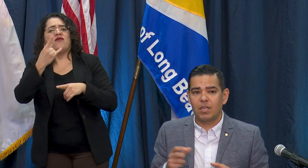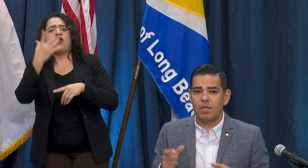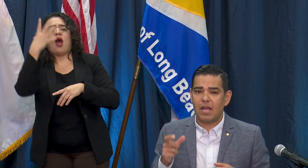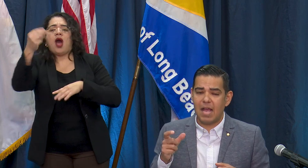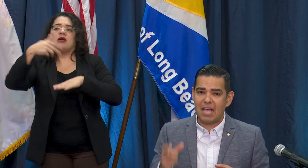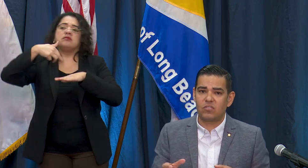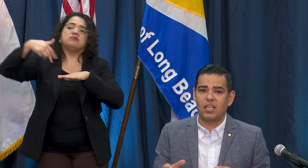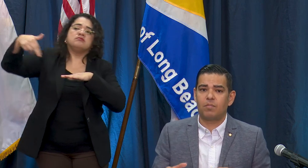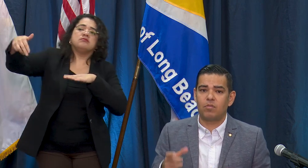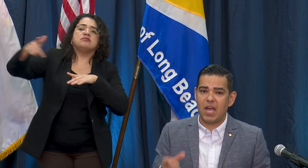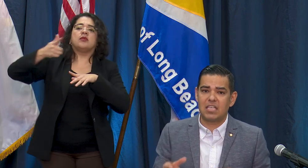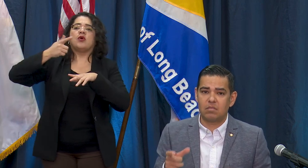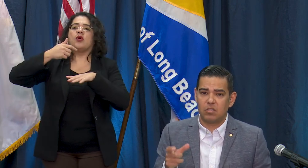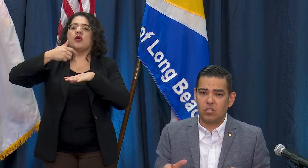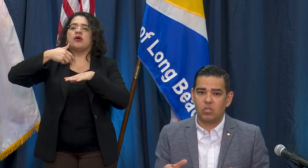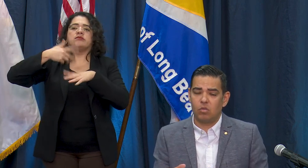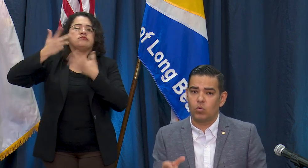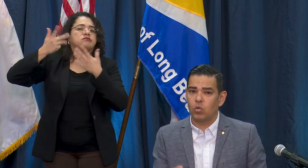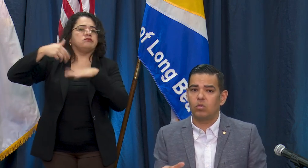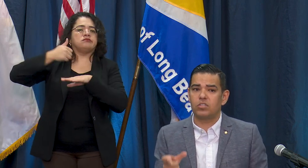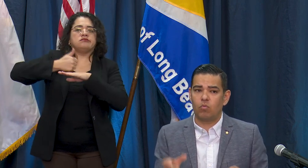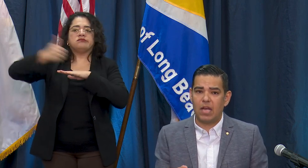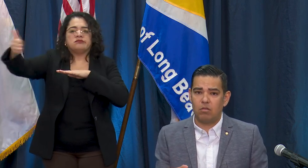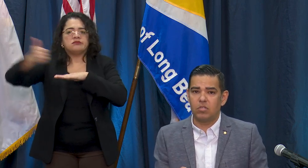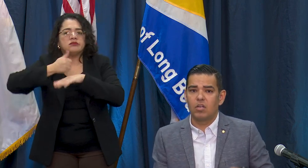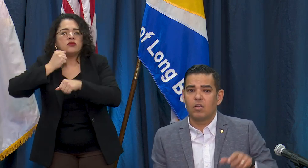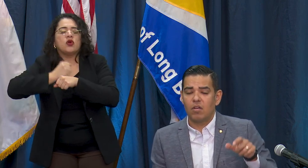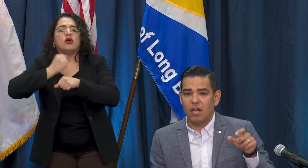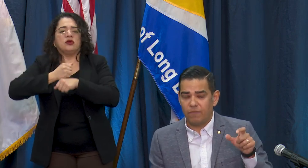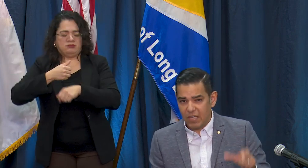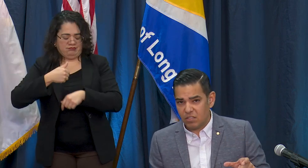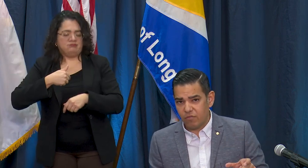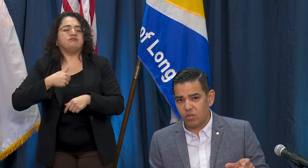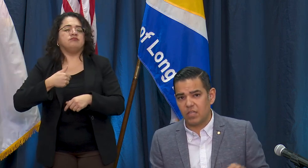going to be asking and providing some additional rules around face coverings